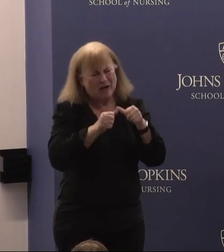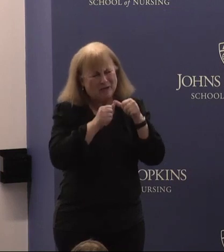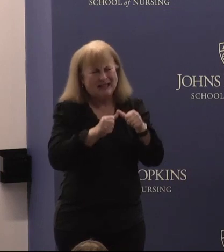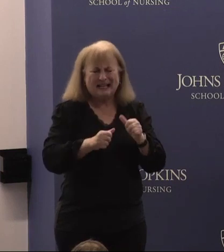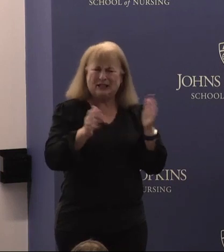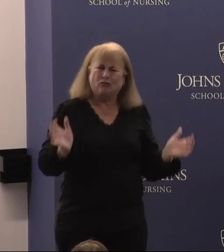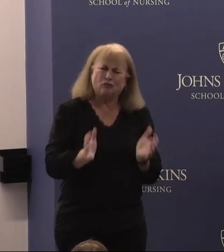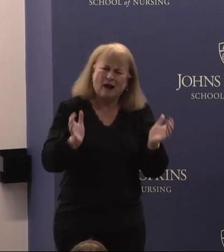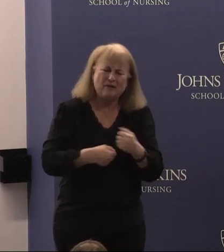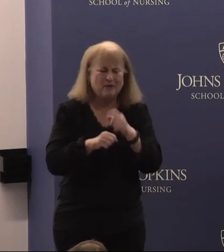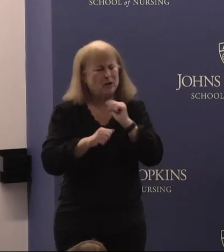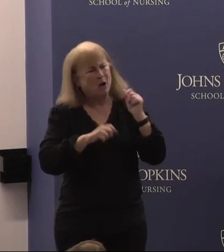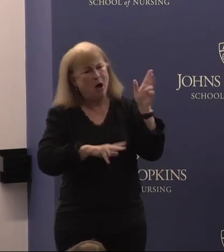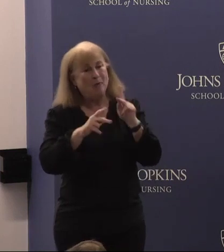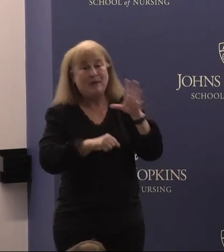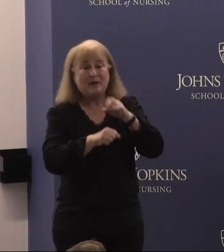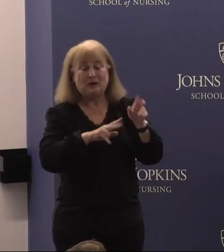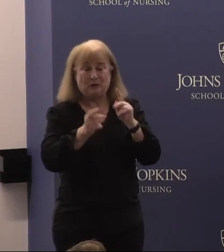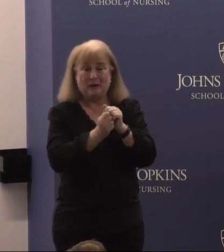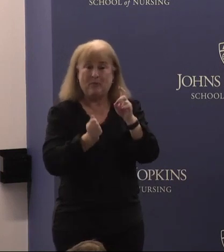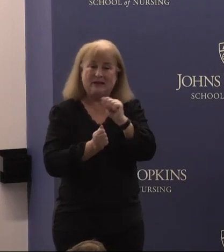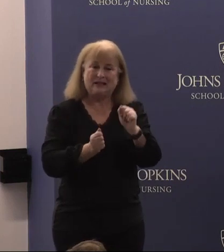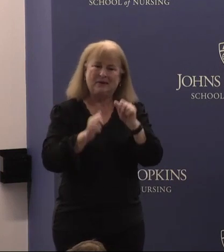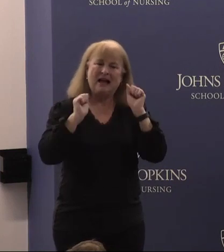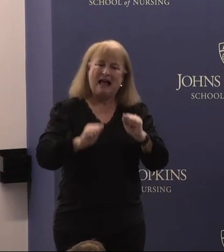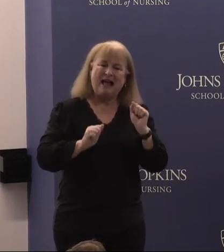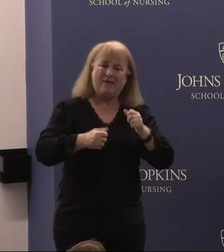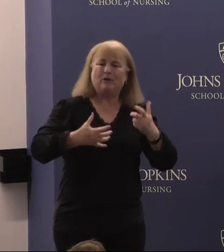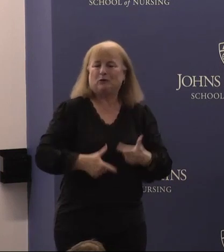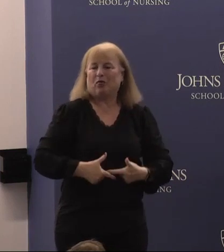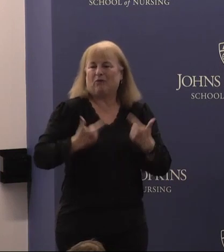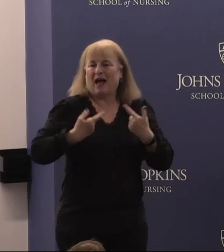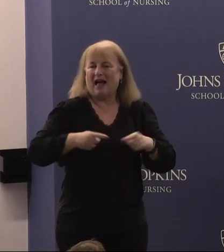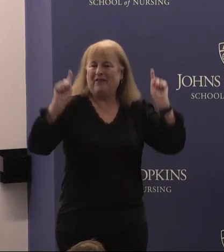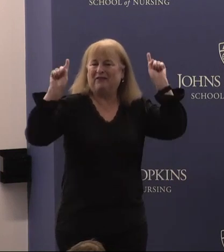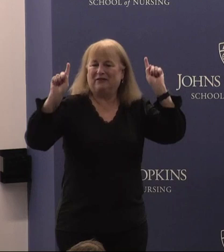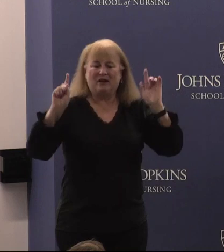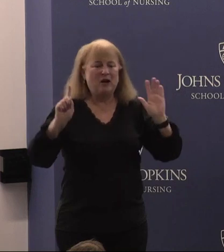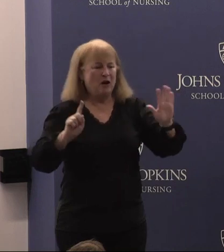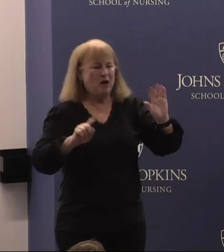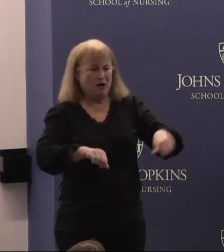people, including people with disabilities, are able to thrive. Her installation as an